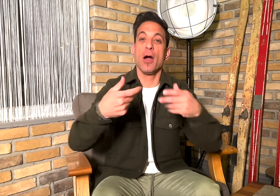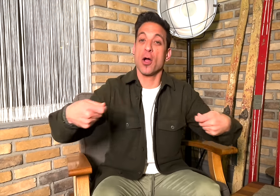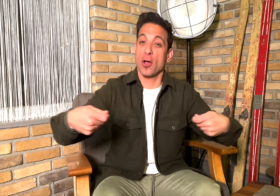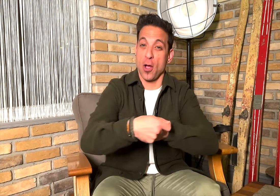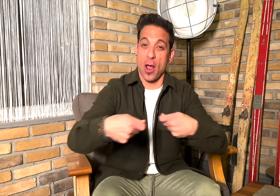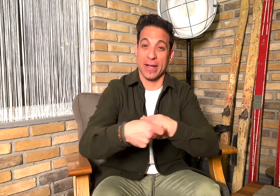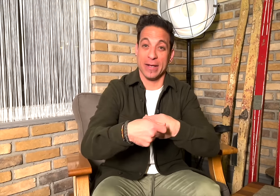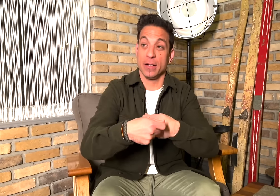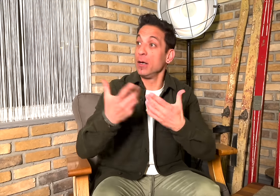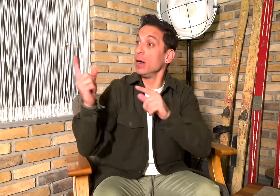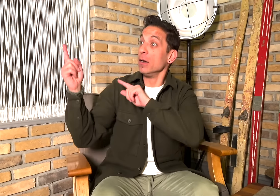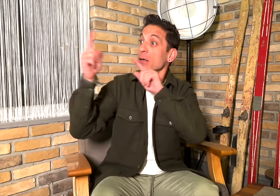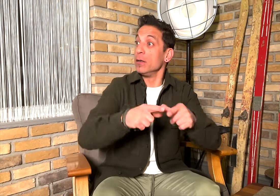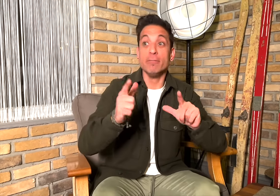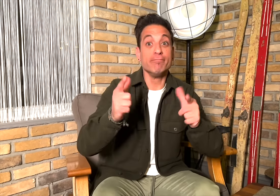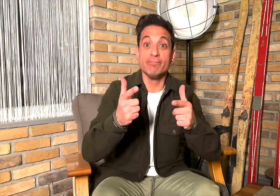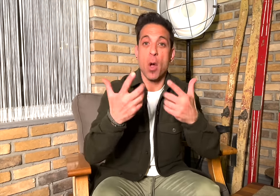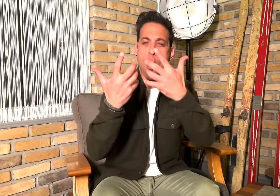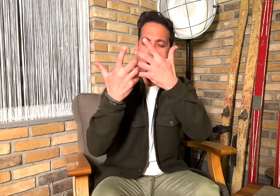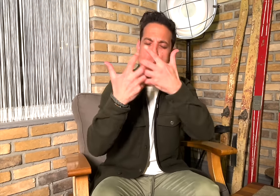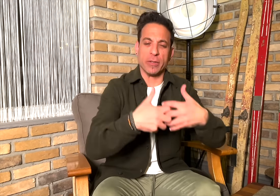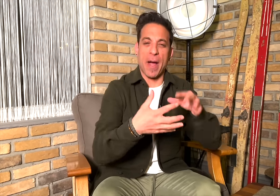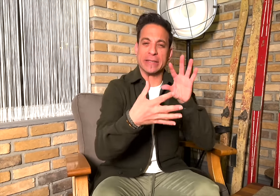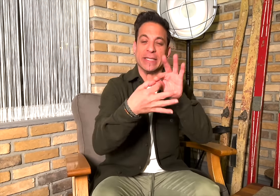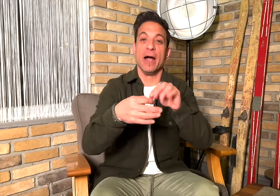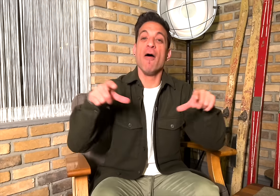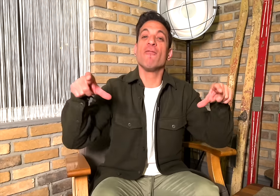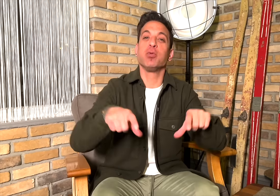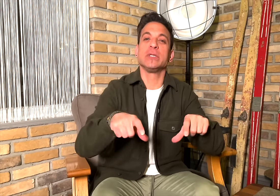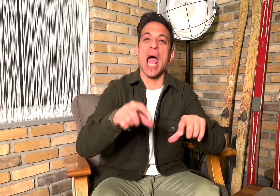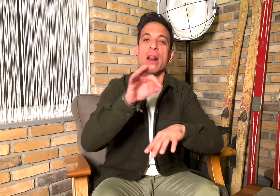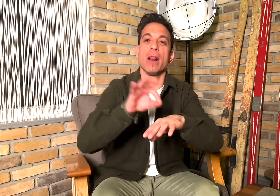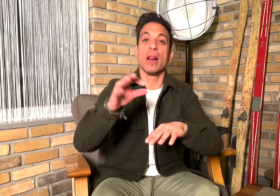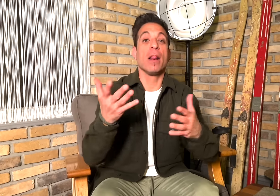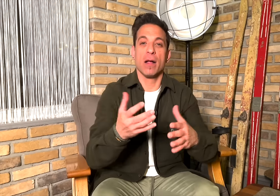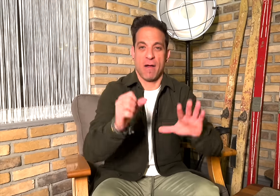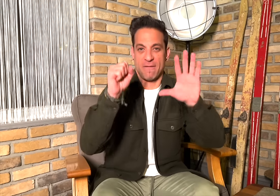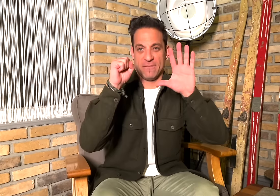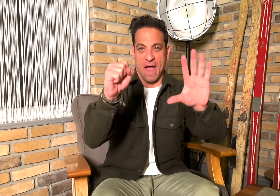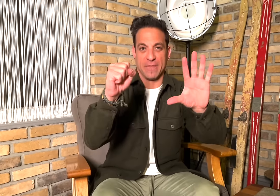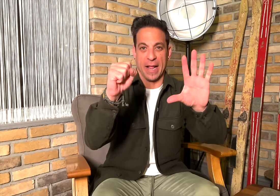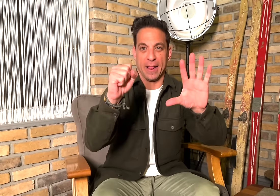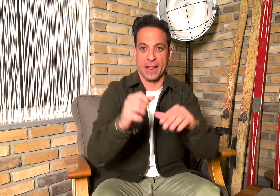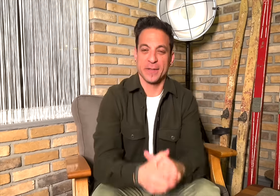automatic 0-2 for curling. This also applies to Futsal which be an automatic 0-5.